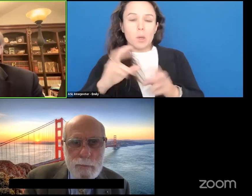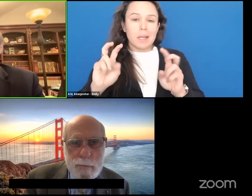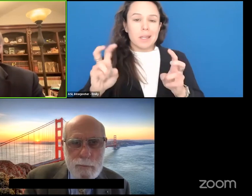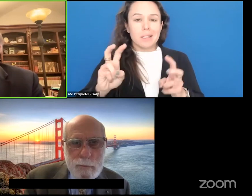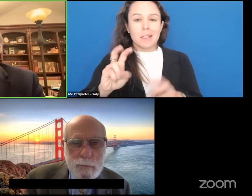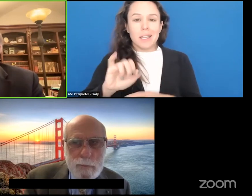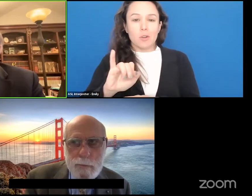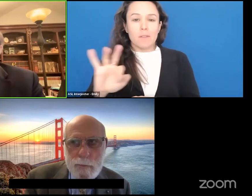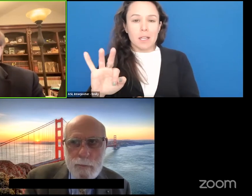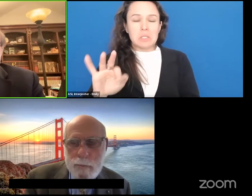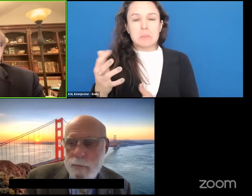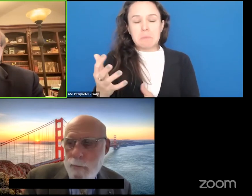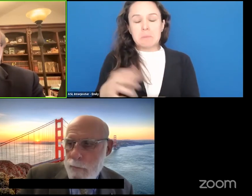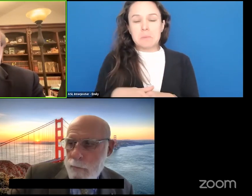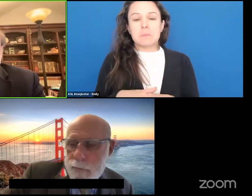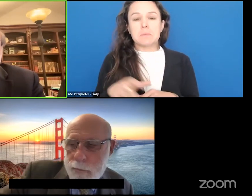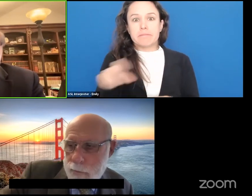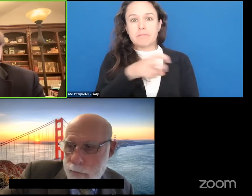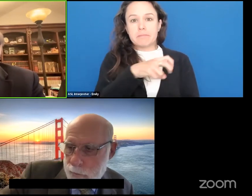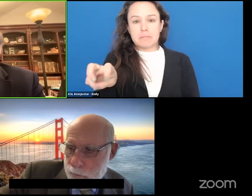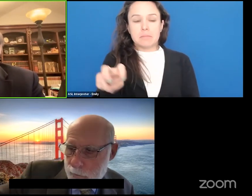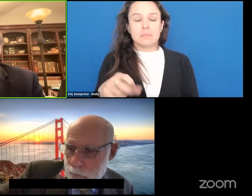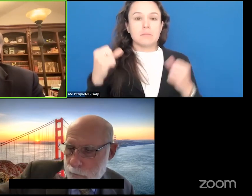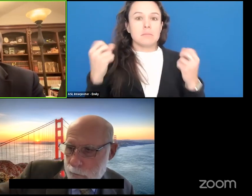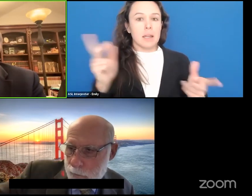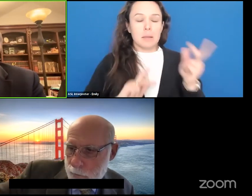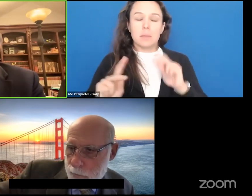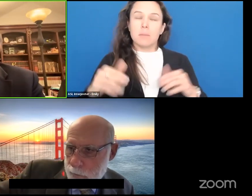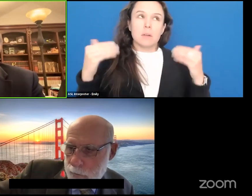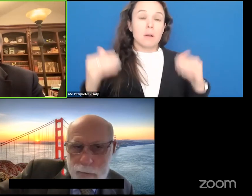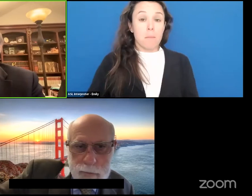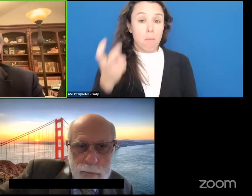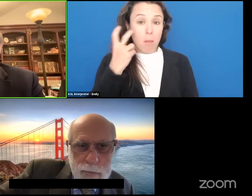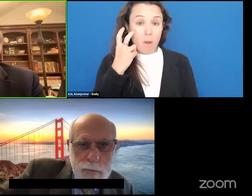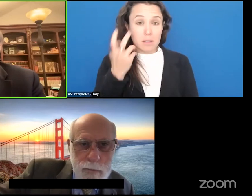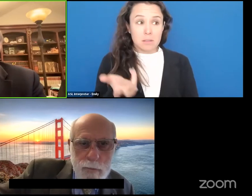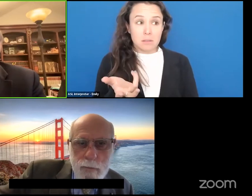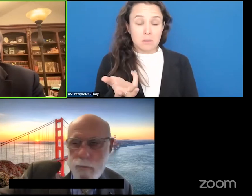say, there were a large number of people who are blind, who were in key positions some